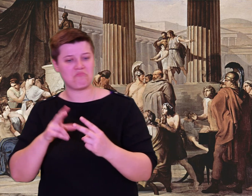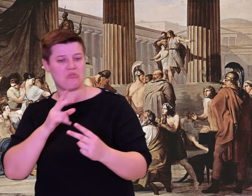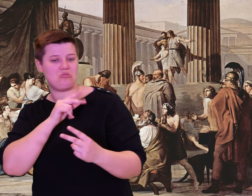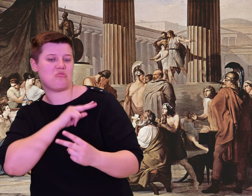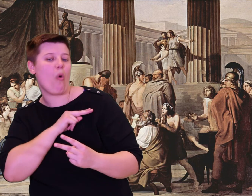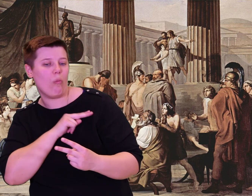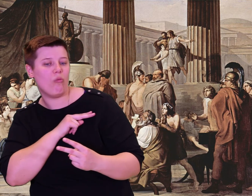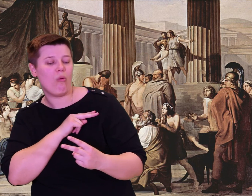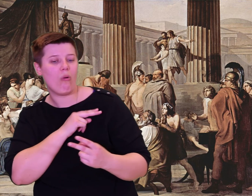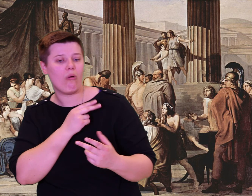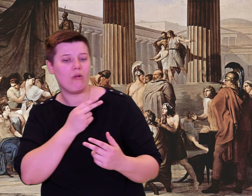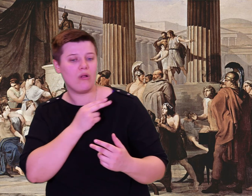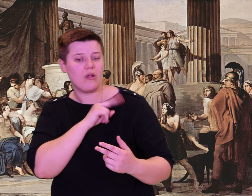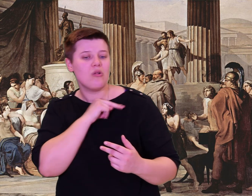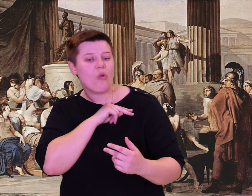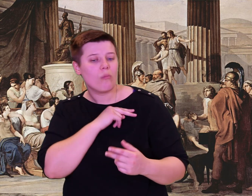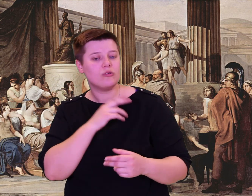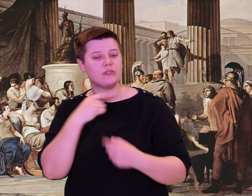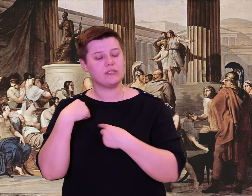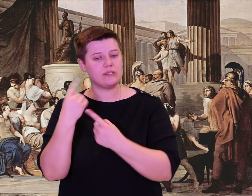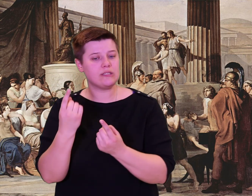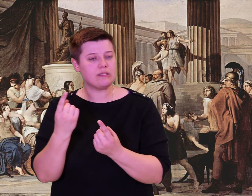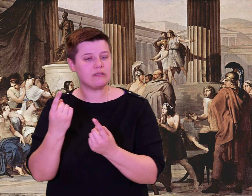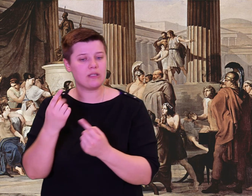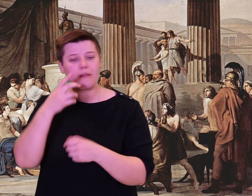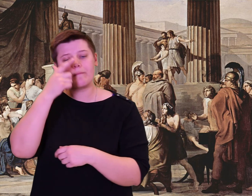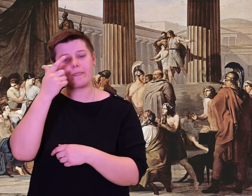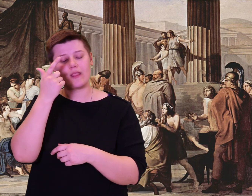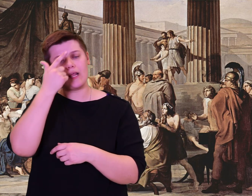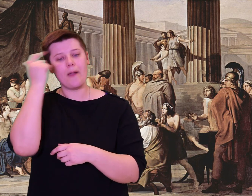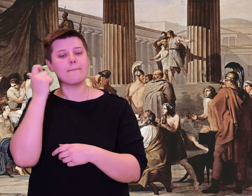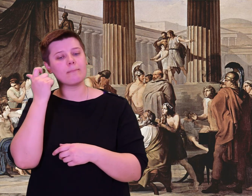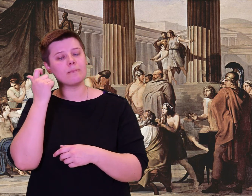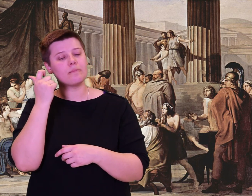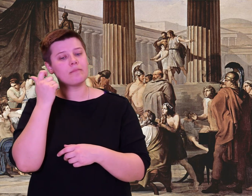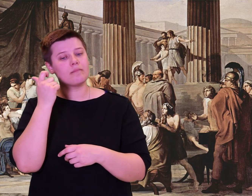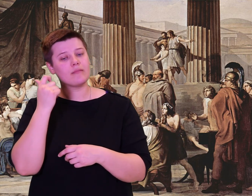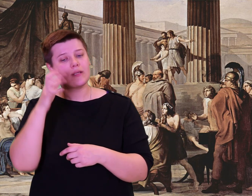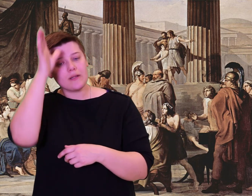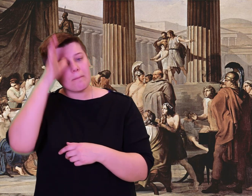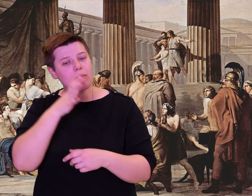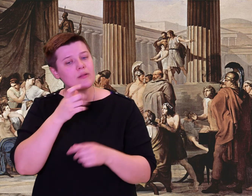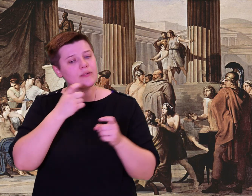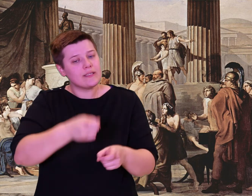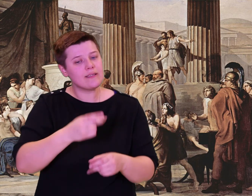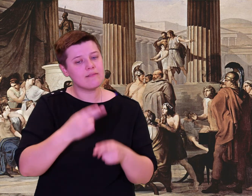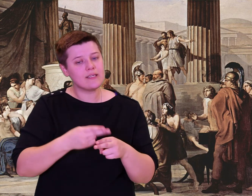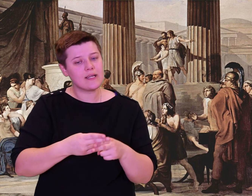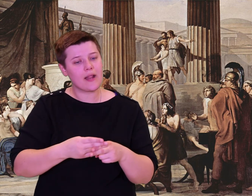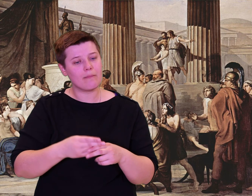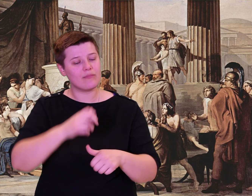his own brother. Stranger, now answer all my questions clearly, not with evasion.